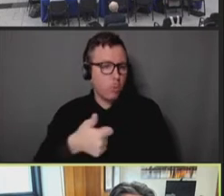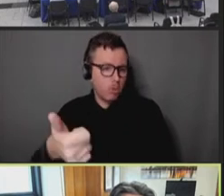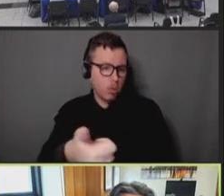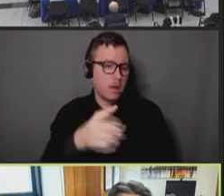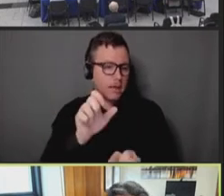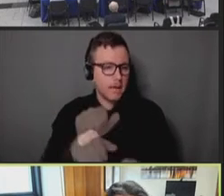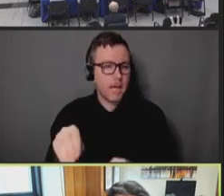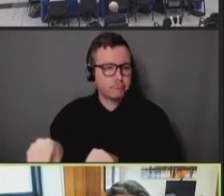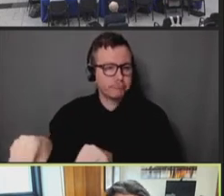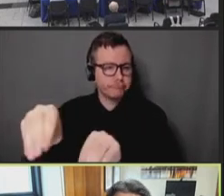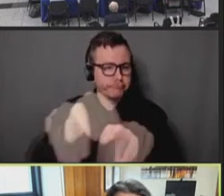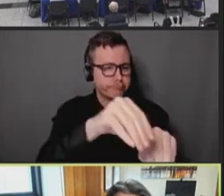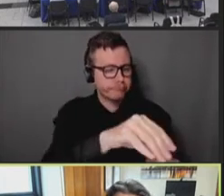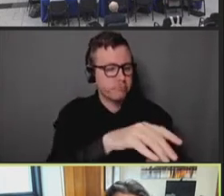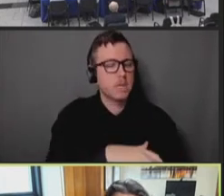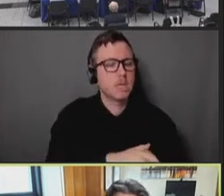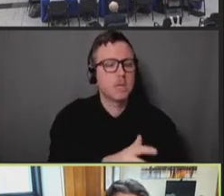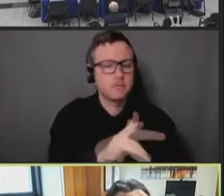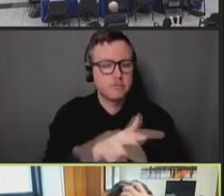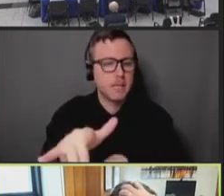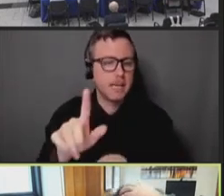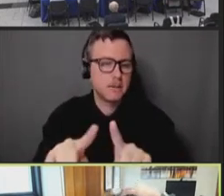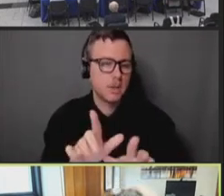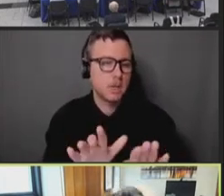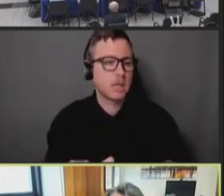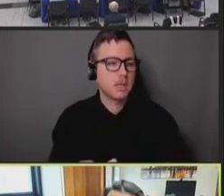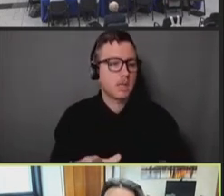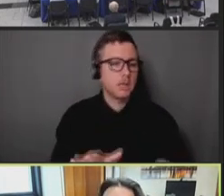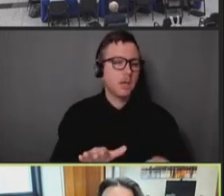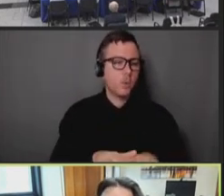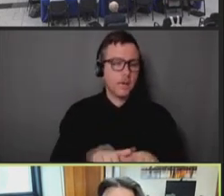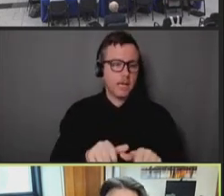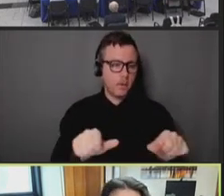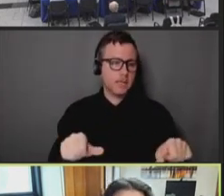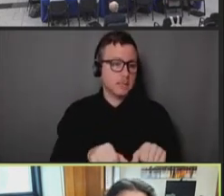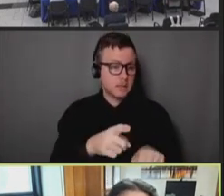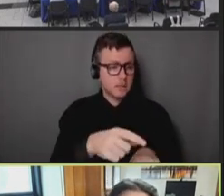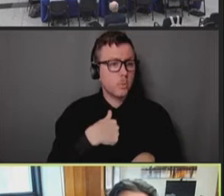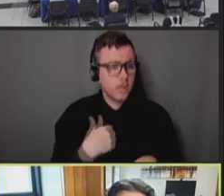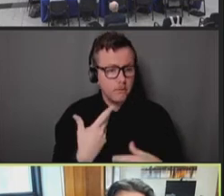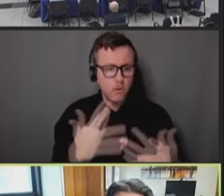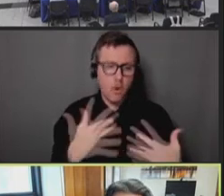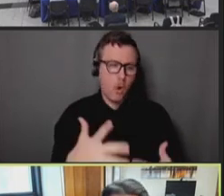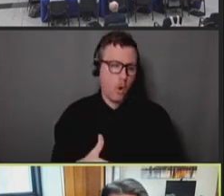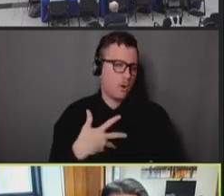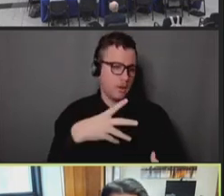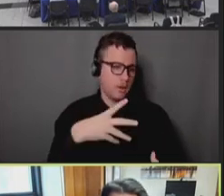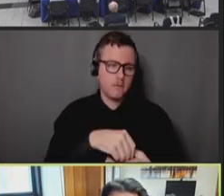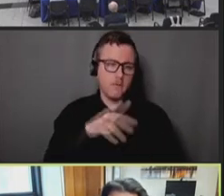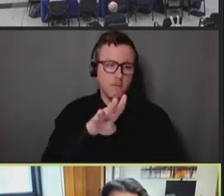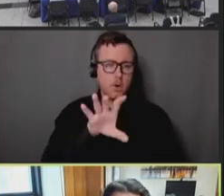We've participated in over 450 events since June of 2022. And I have to really thank my community